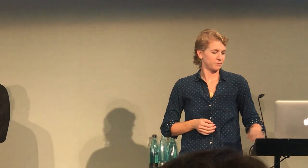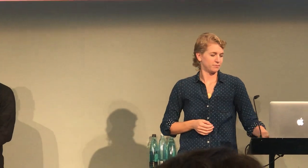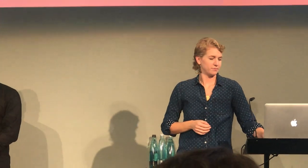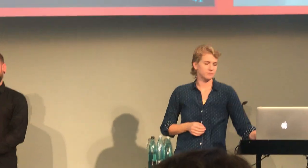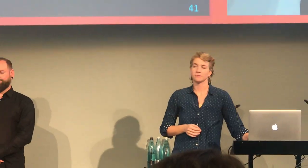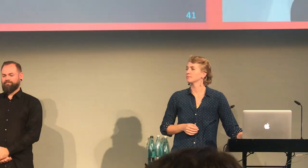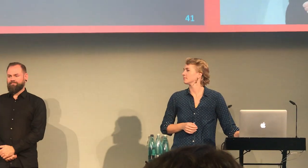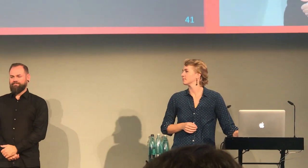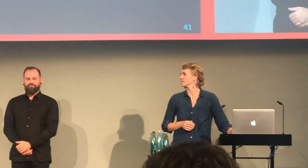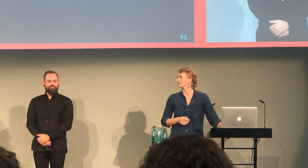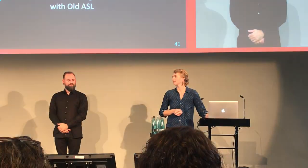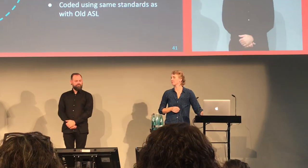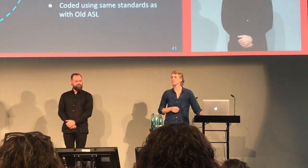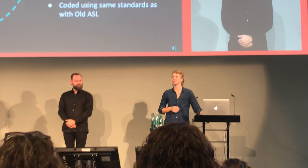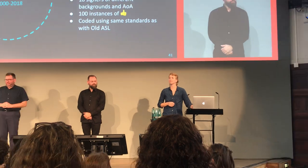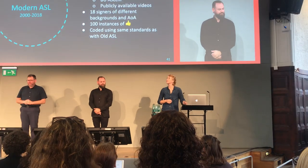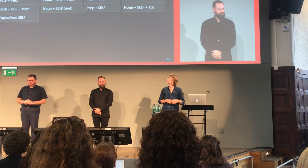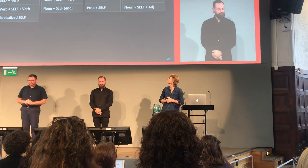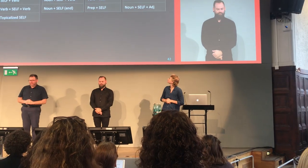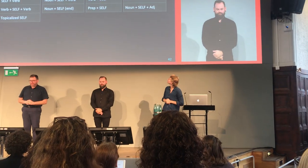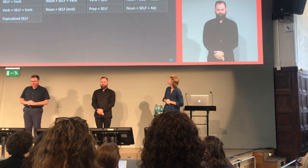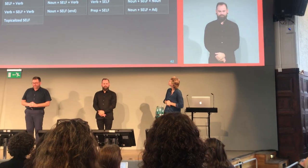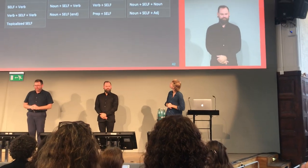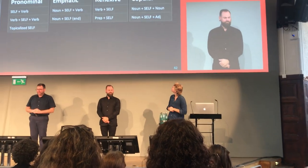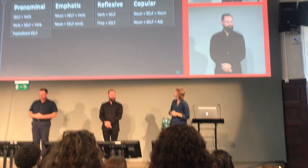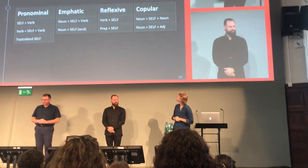And the coding that I used was the same as always.